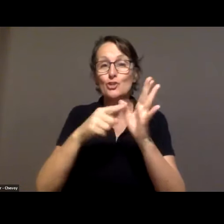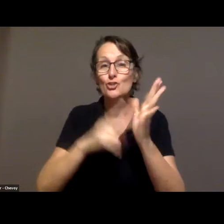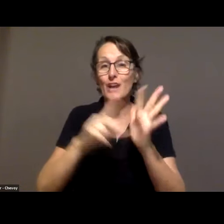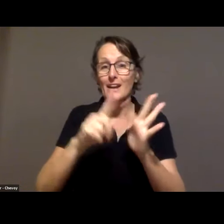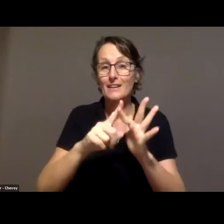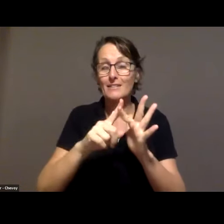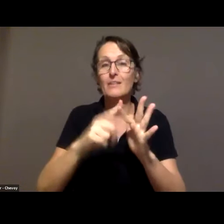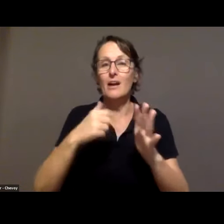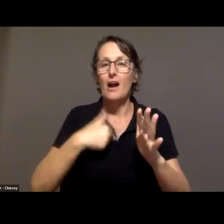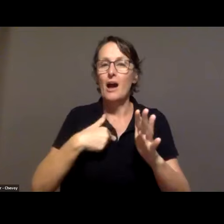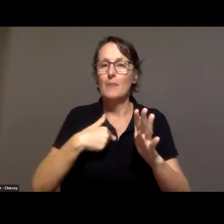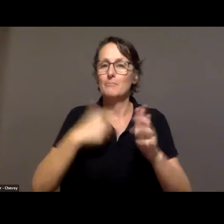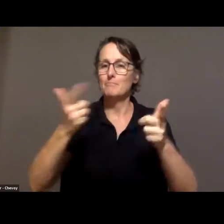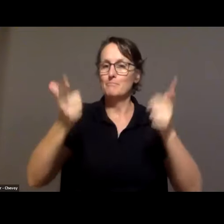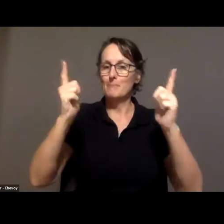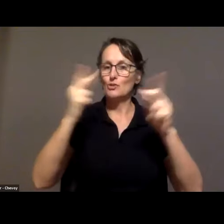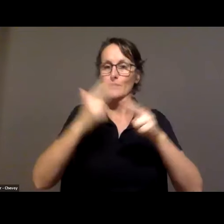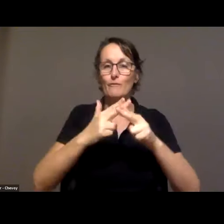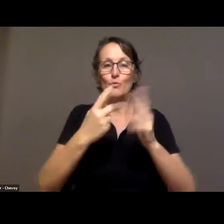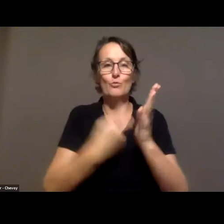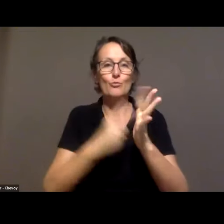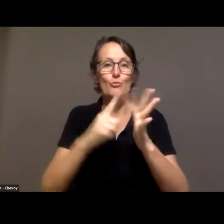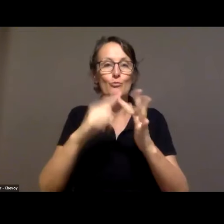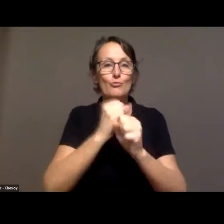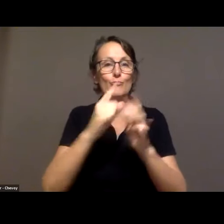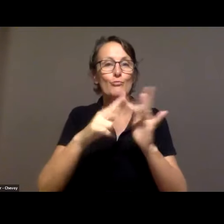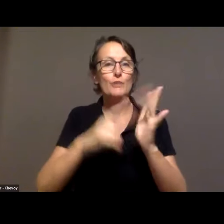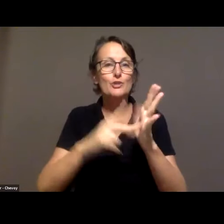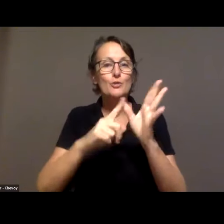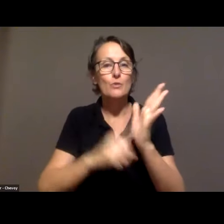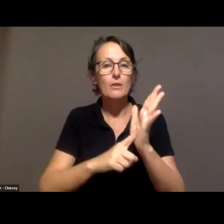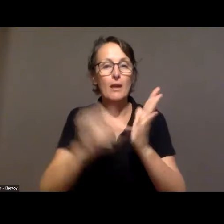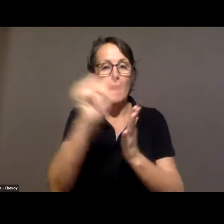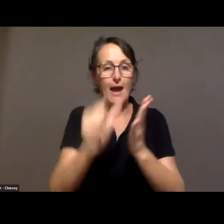I'm joining you today from Alice Springs and I'm on Arrernte